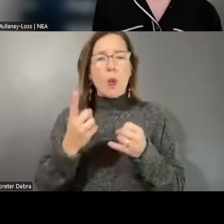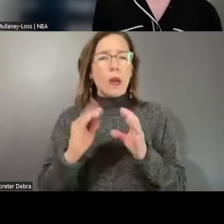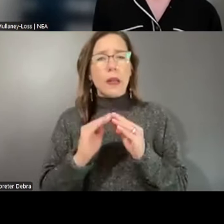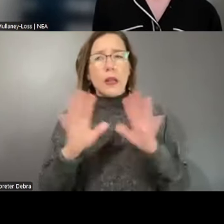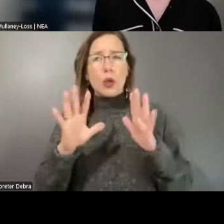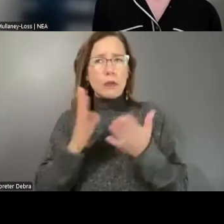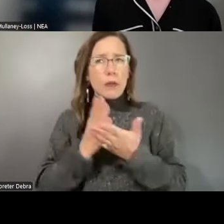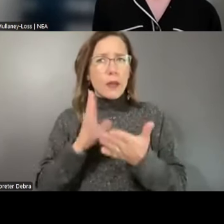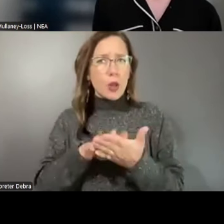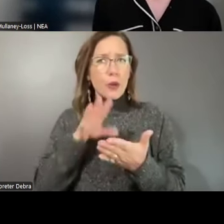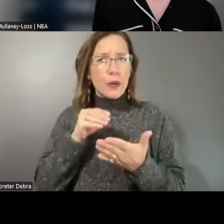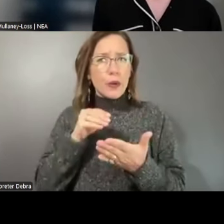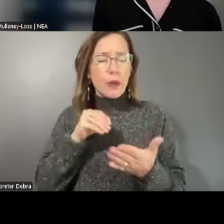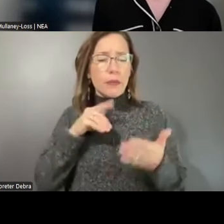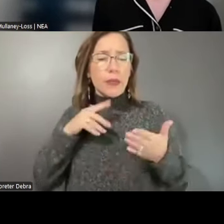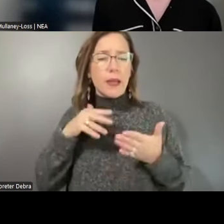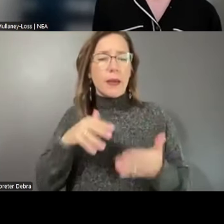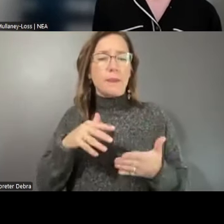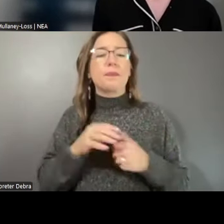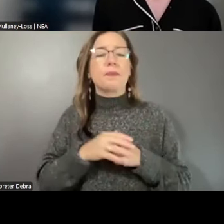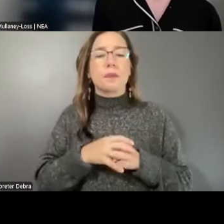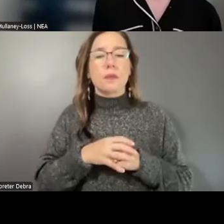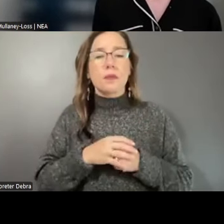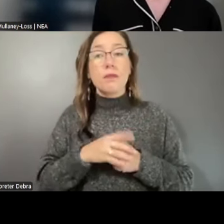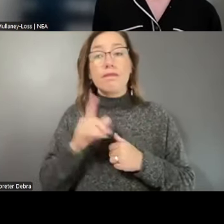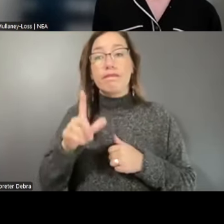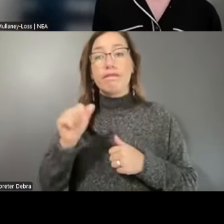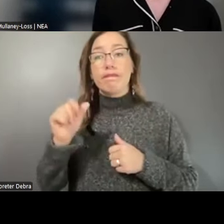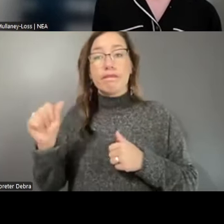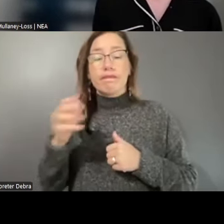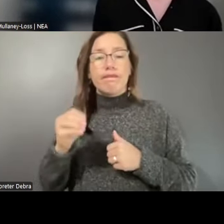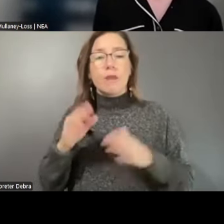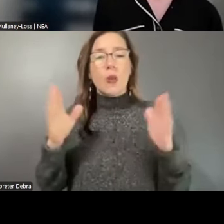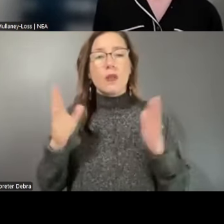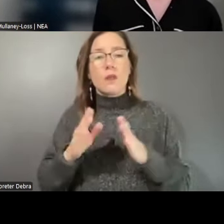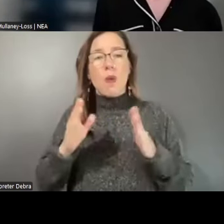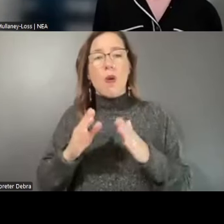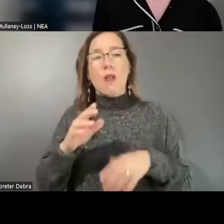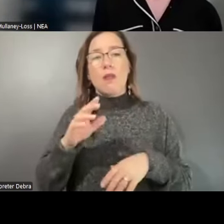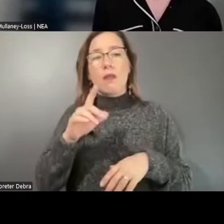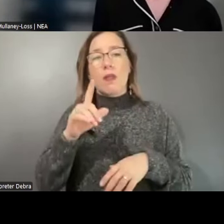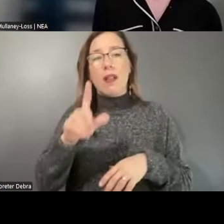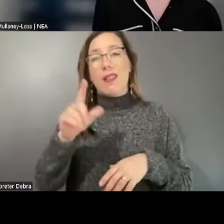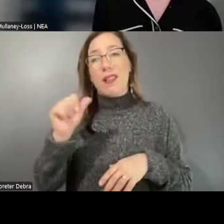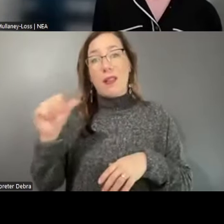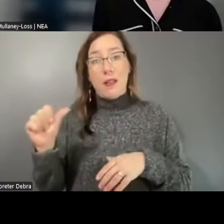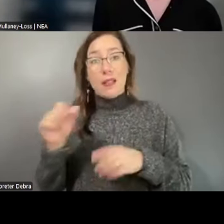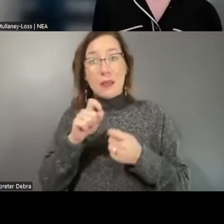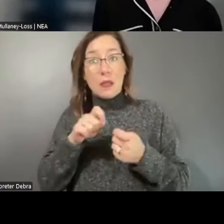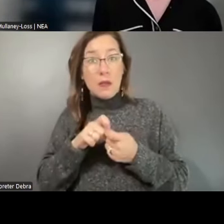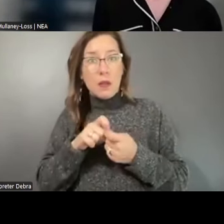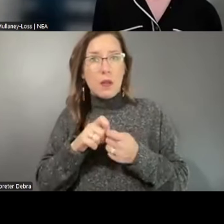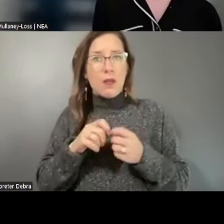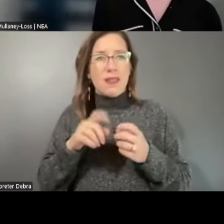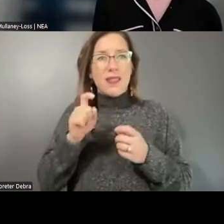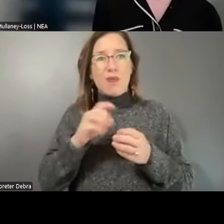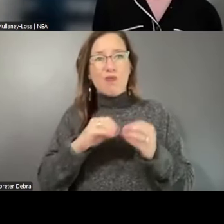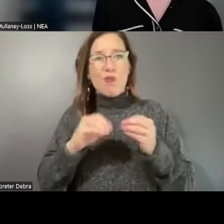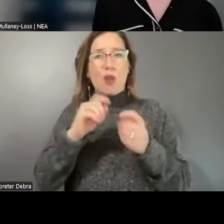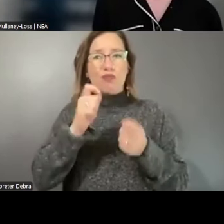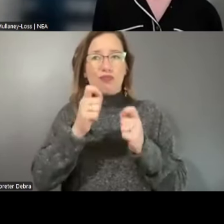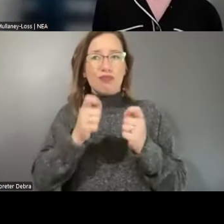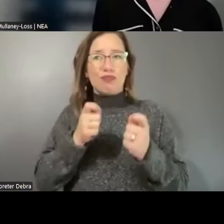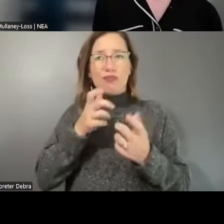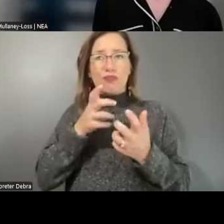study is that LAAs and smaller LAAs in particular need more tailored support to navigate post-COVID